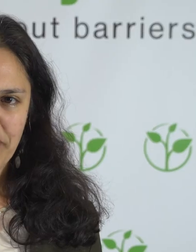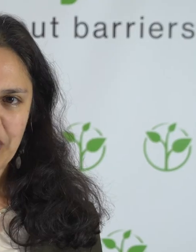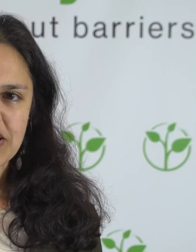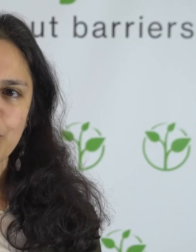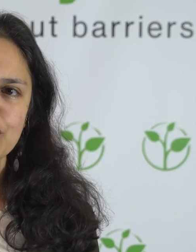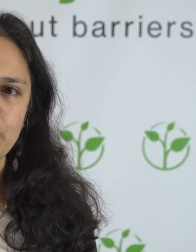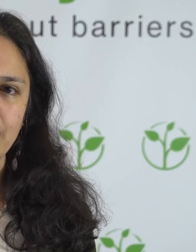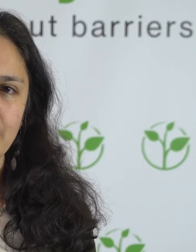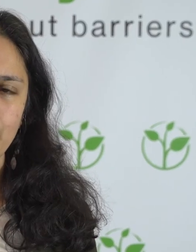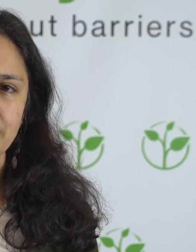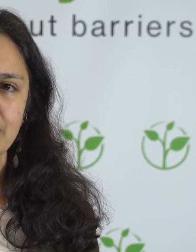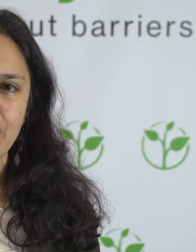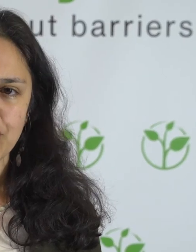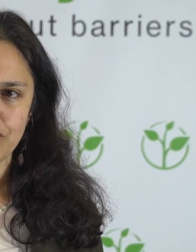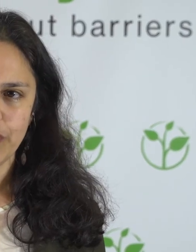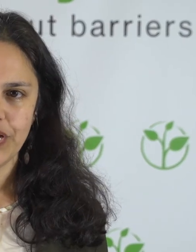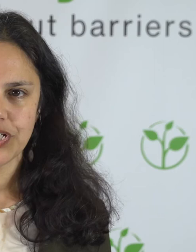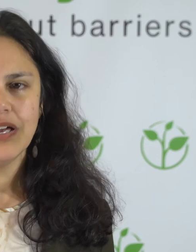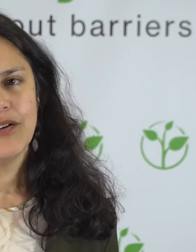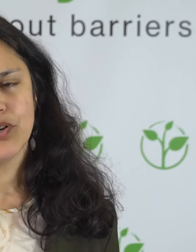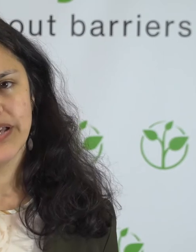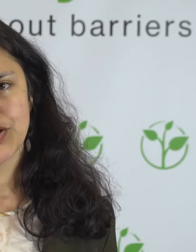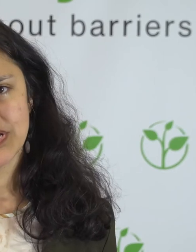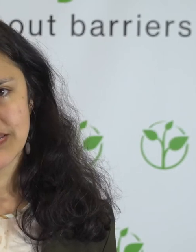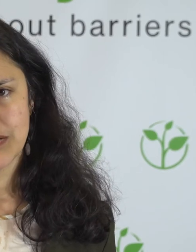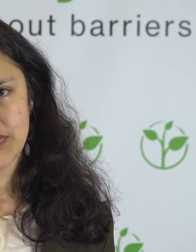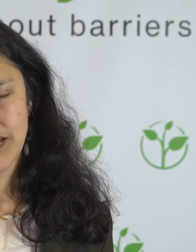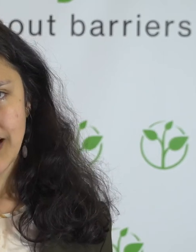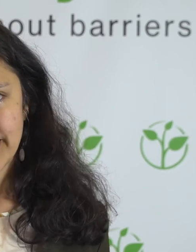Hello! My name is Ambar Zobairi and I'm with the International Foundation for Electoral Systems.